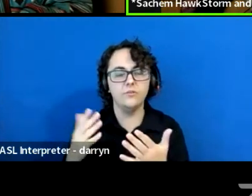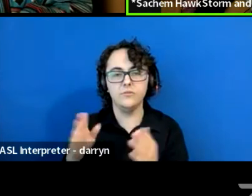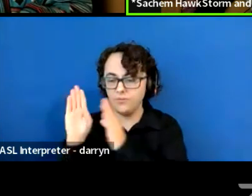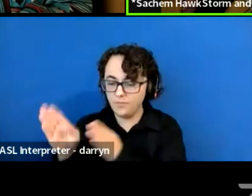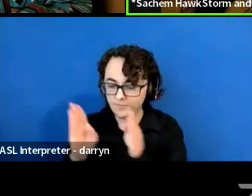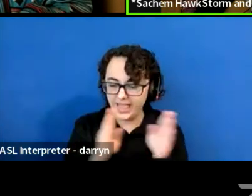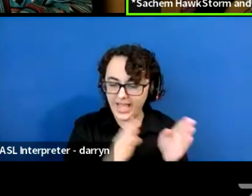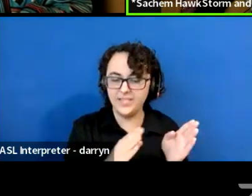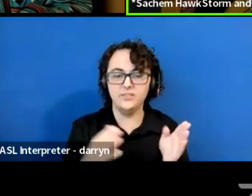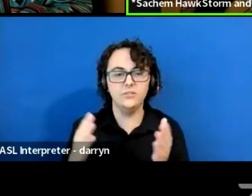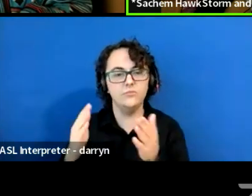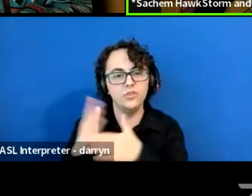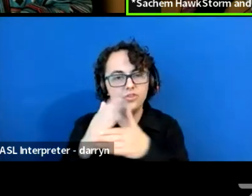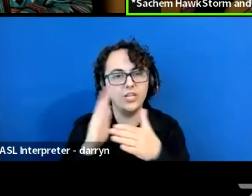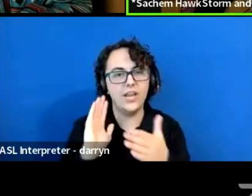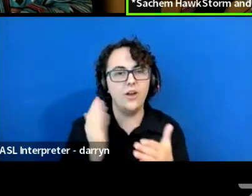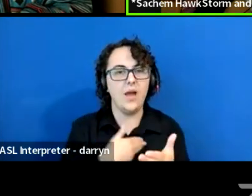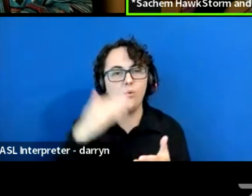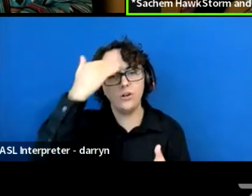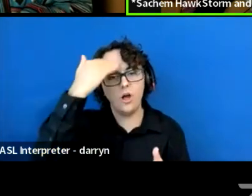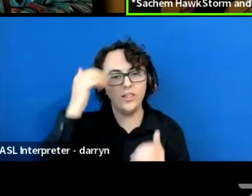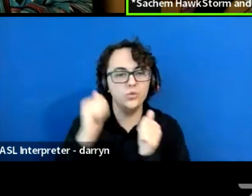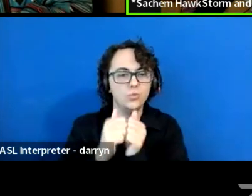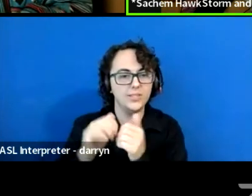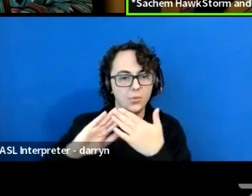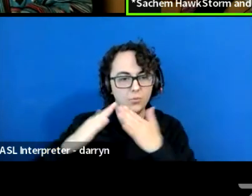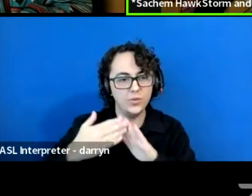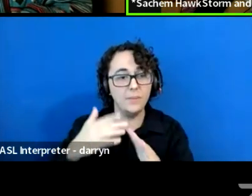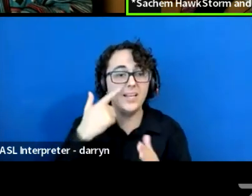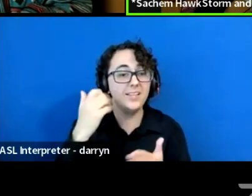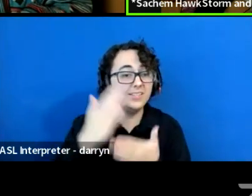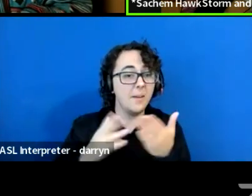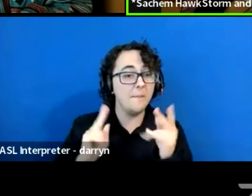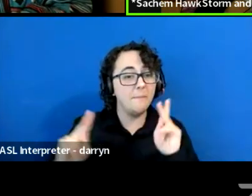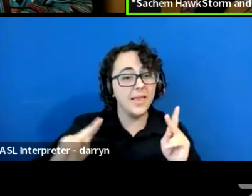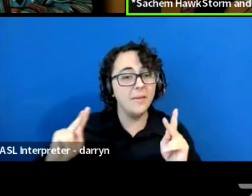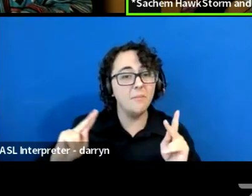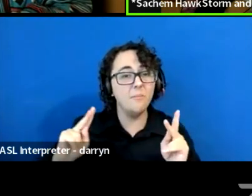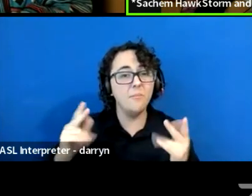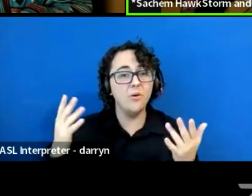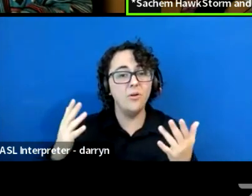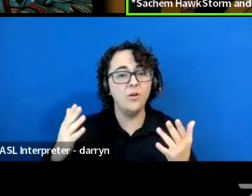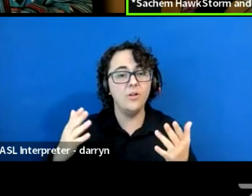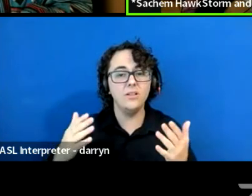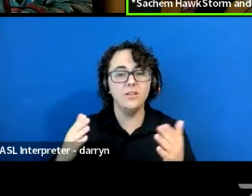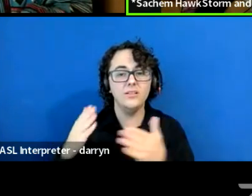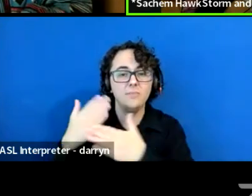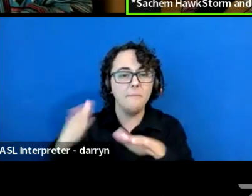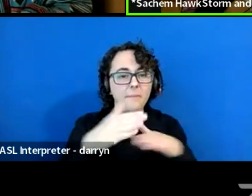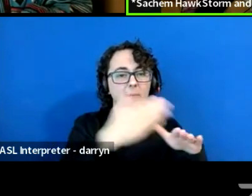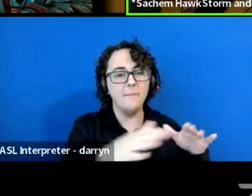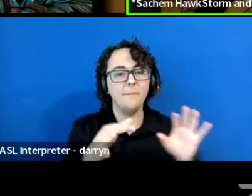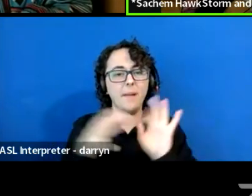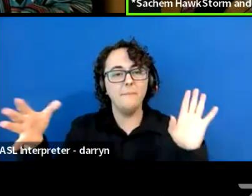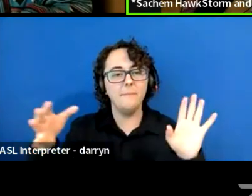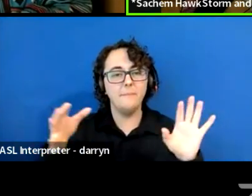with our community, because some people, they are so disconnected and we need to remember who we are.